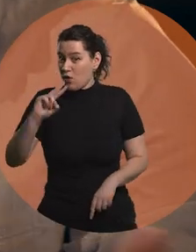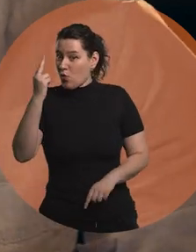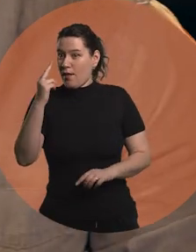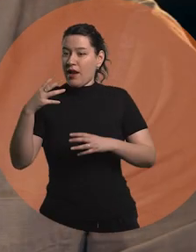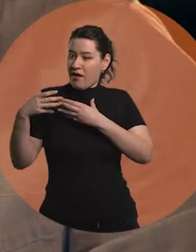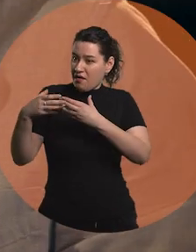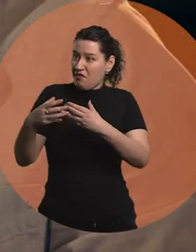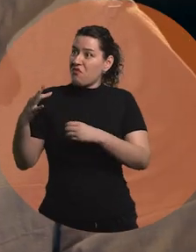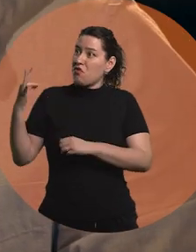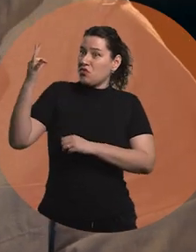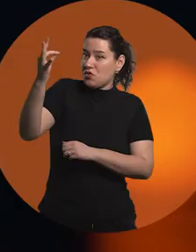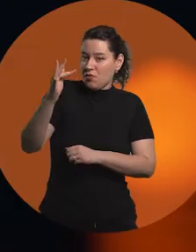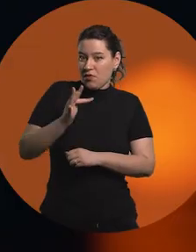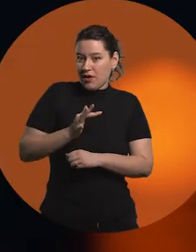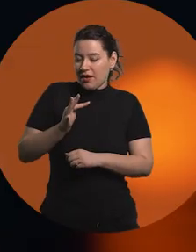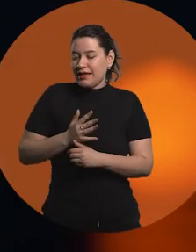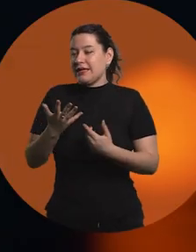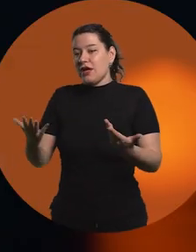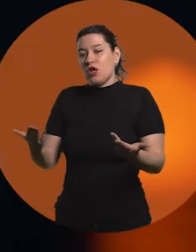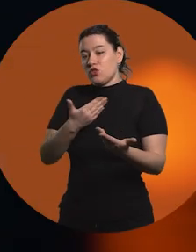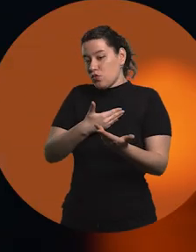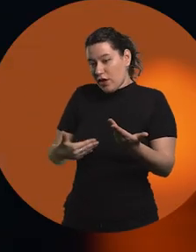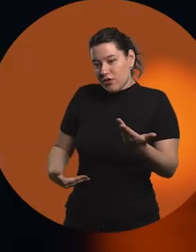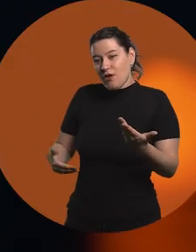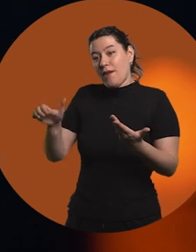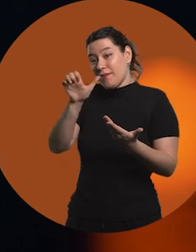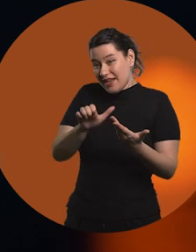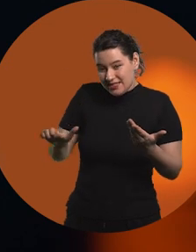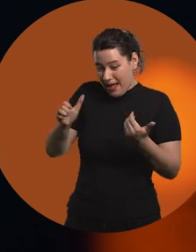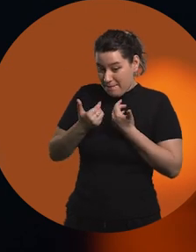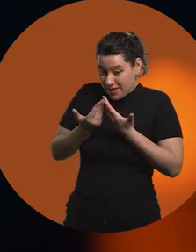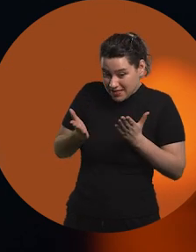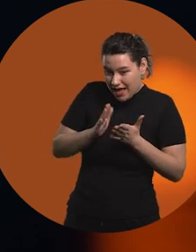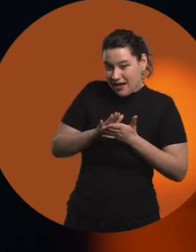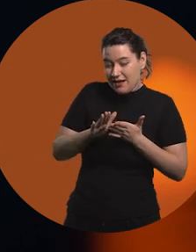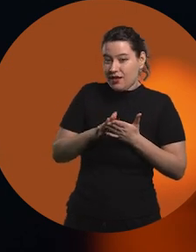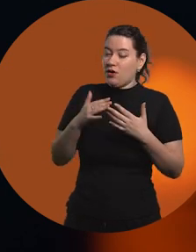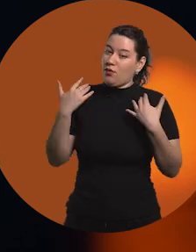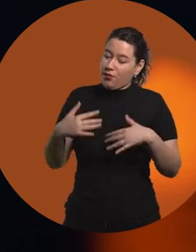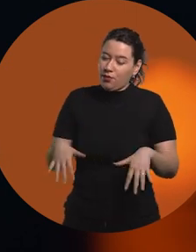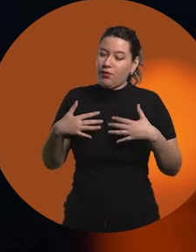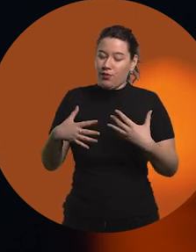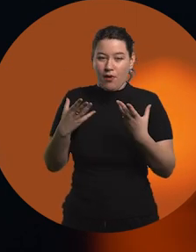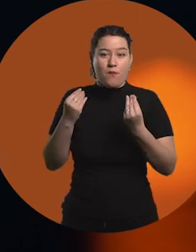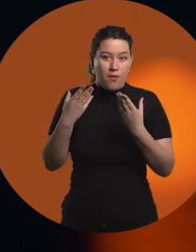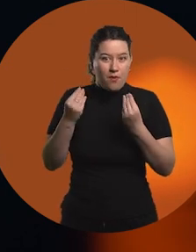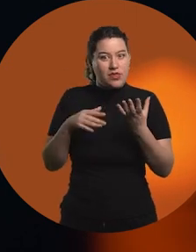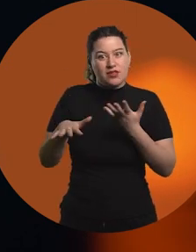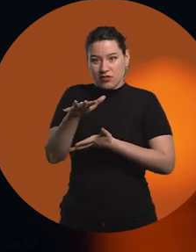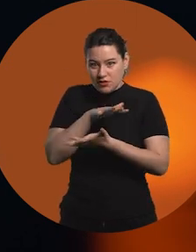I mean for younger generations. Having a company, having a startup, being an entrepreneur, is a bit of a roller coaster.